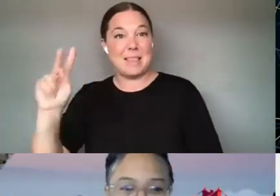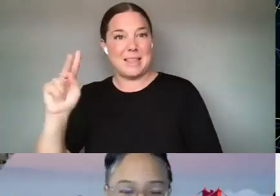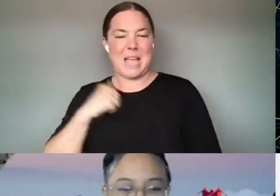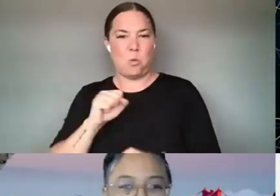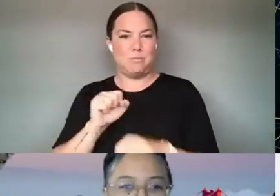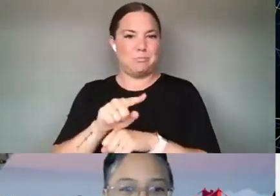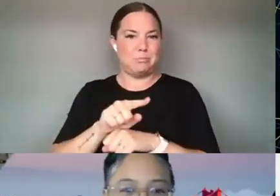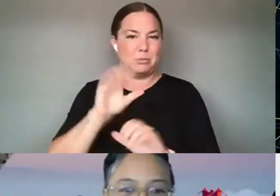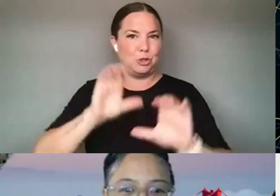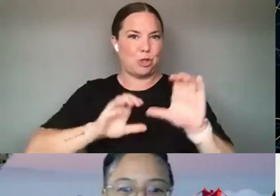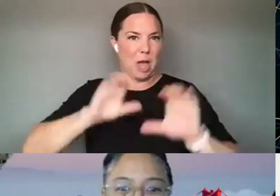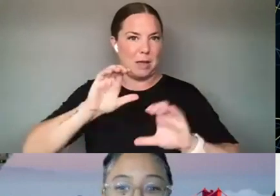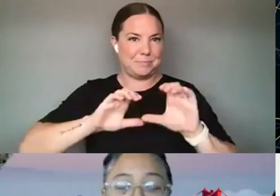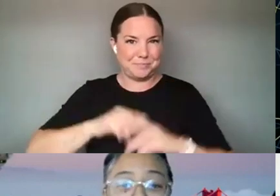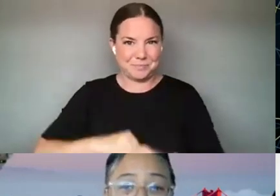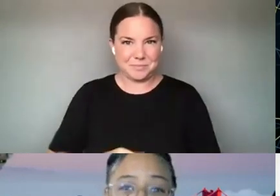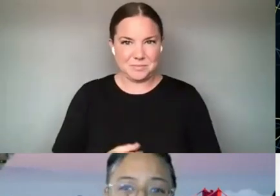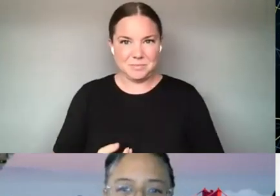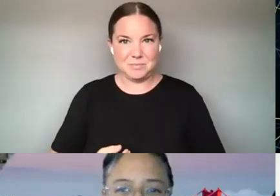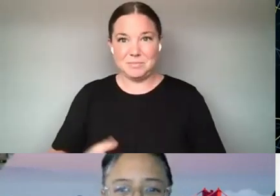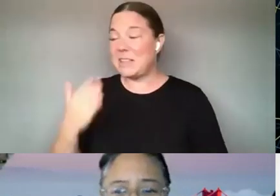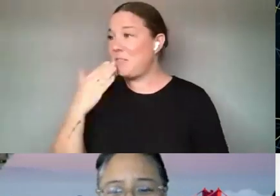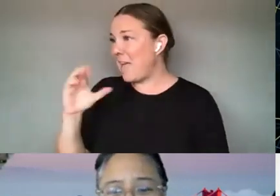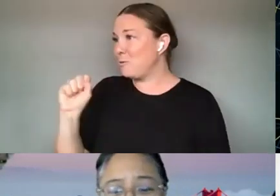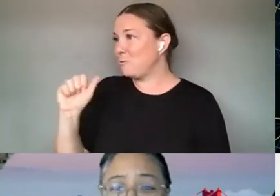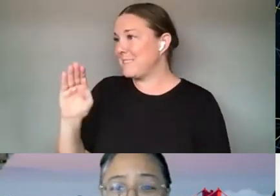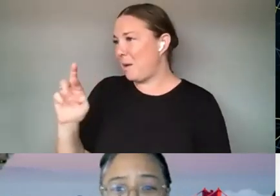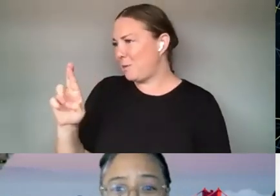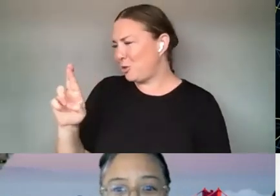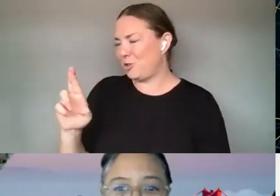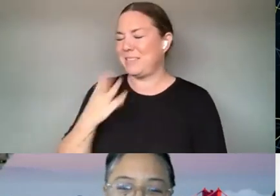WILL BE IN THE CHAT. THANK YOU, SABER. AND ALSO SOMETHING ELSE I SAW REALLY QUICKLY IN THE Q *A.